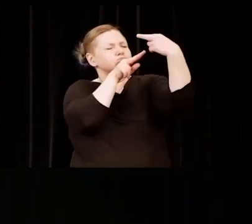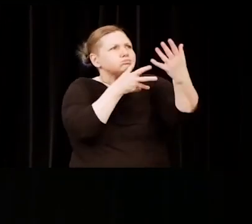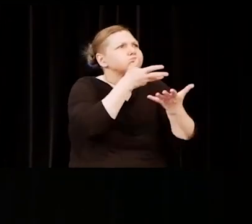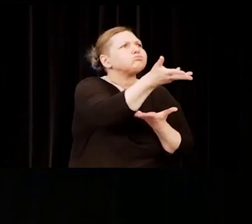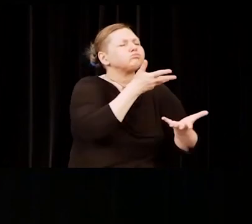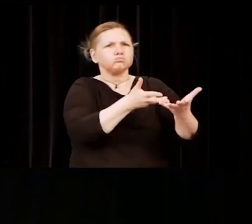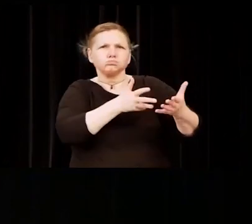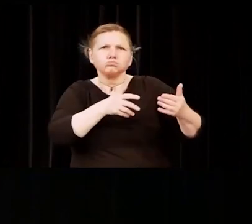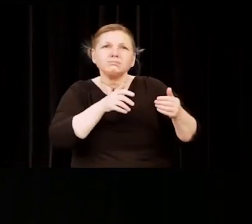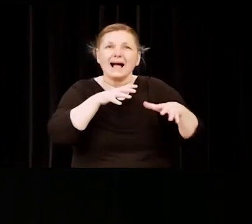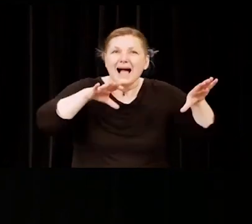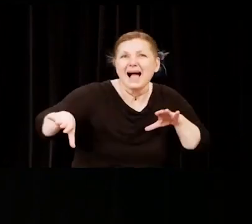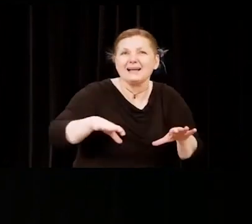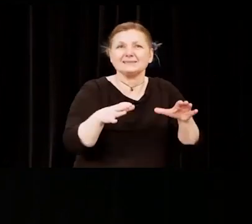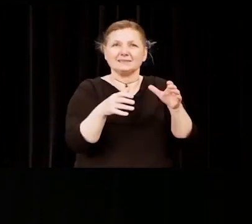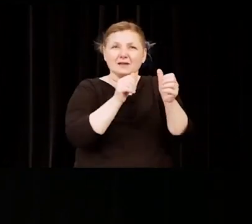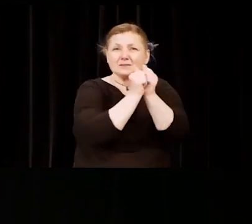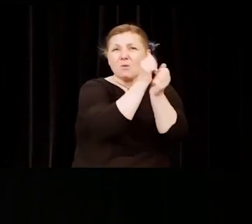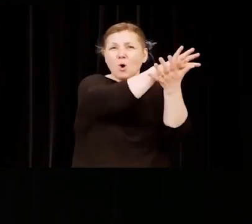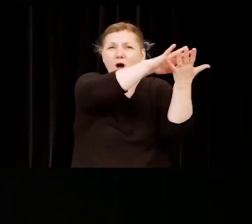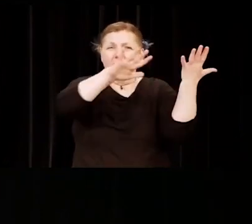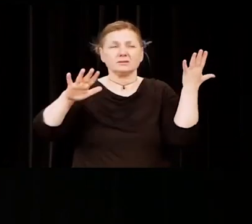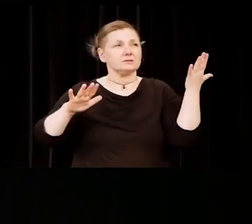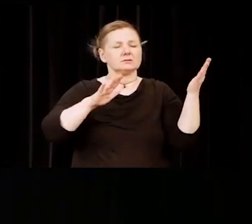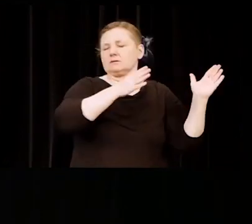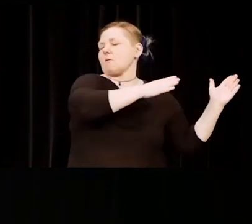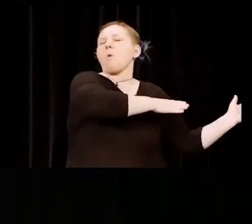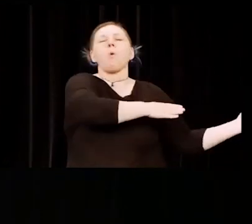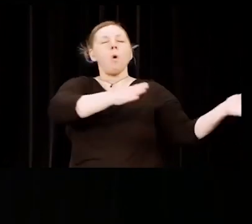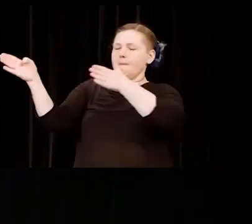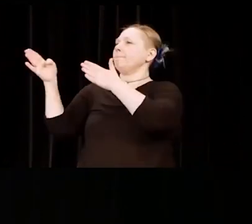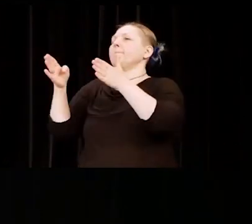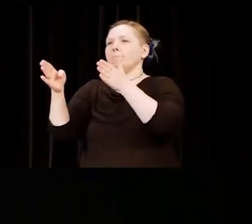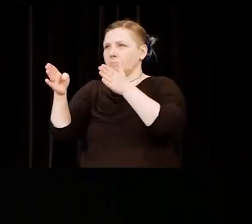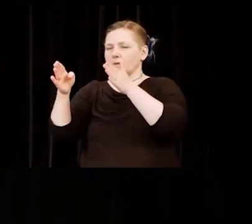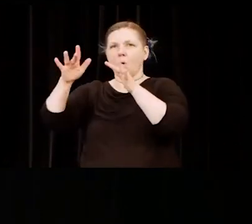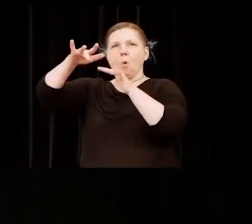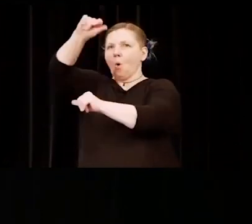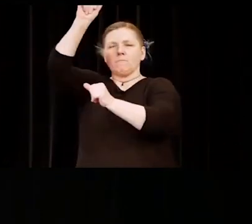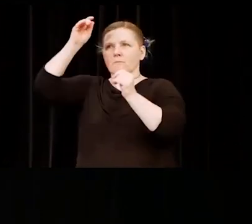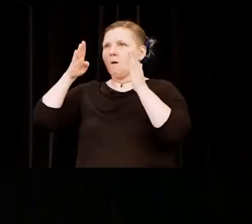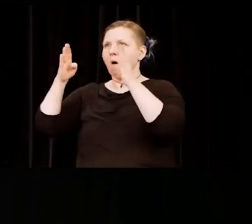and activities, and sports, to empty hallways. It was different.